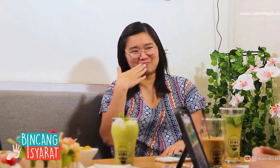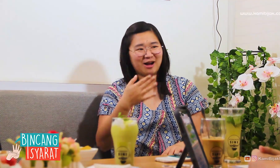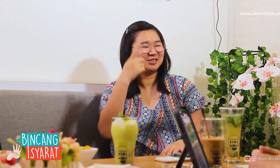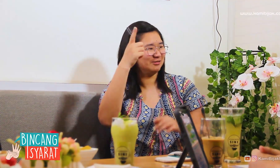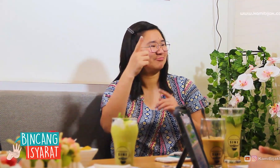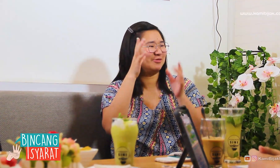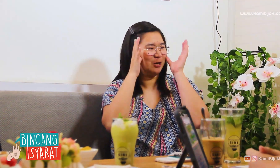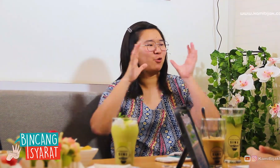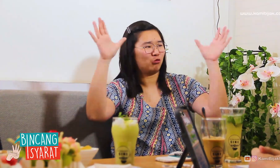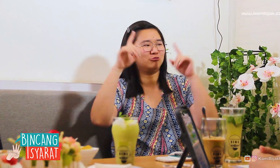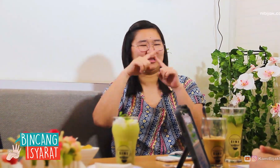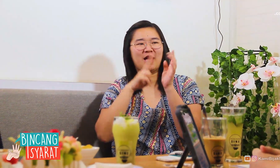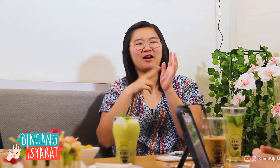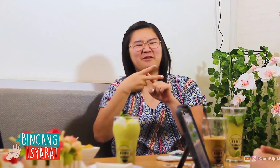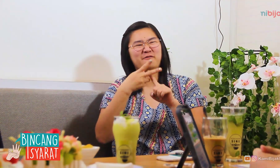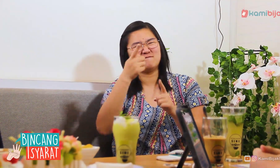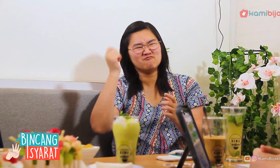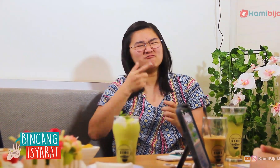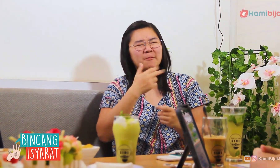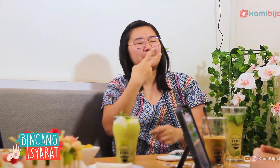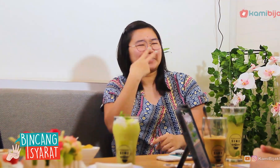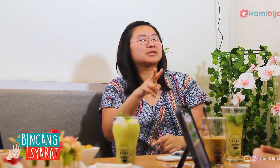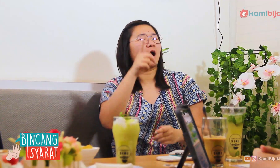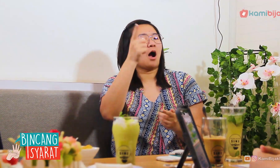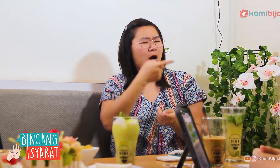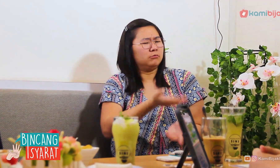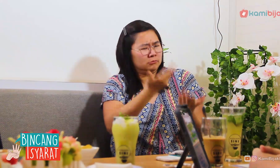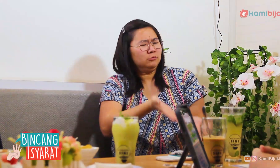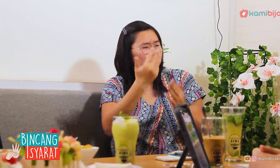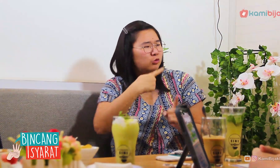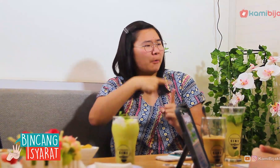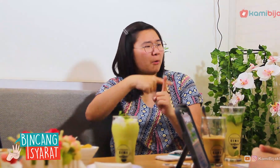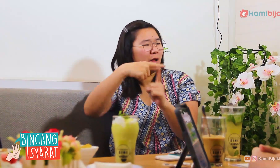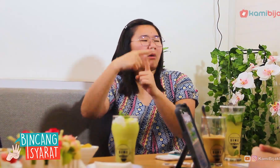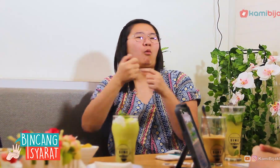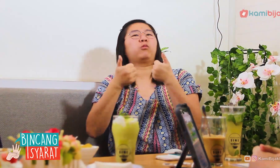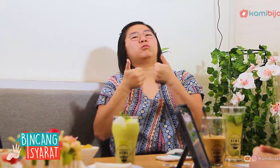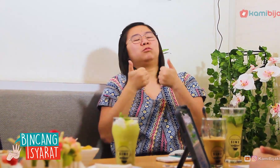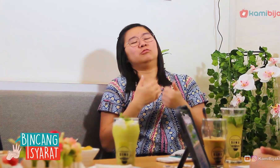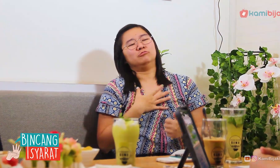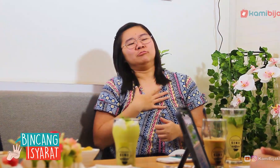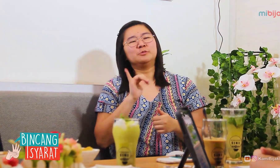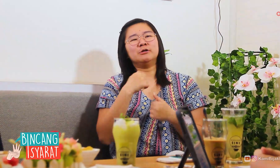I am very grateful to The Nippon Foundation who always finance and support me.